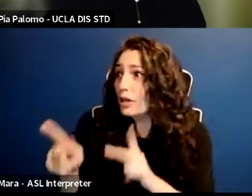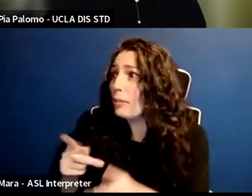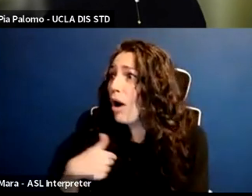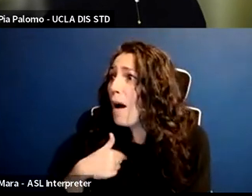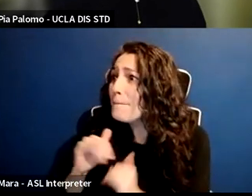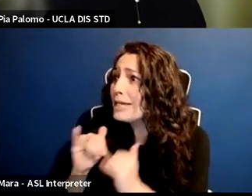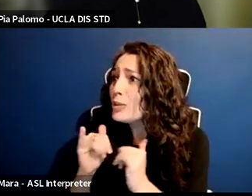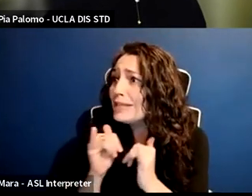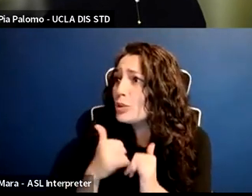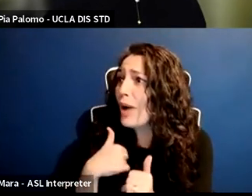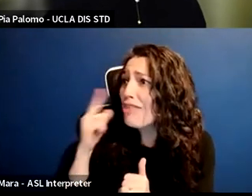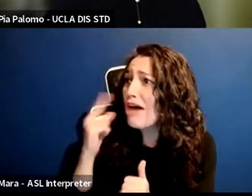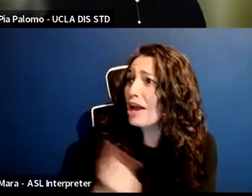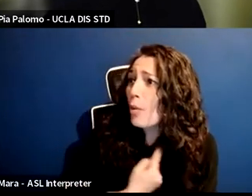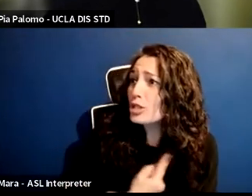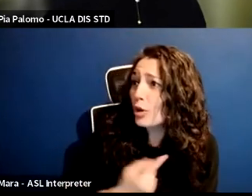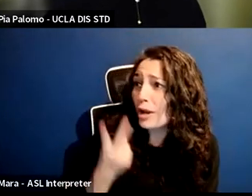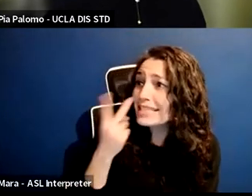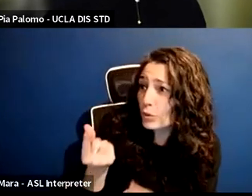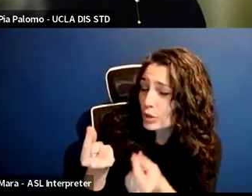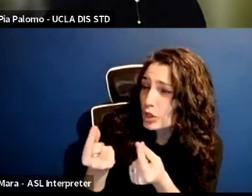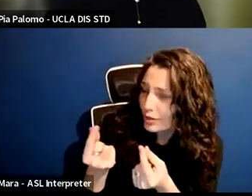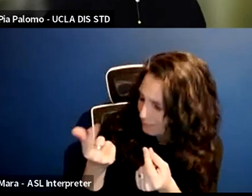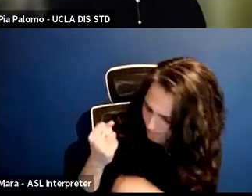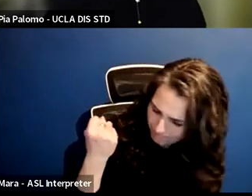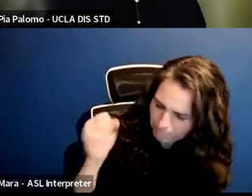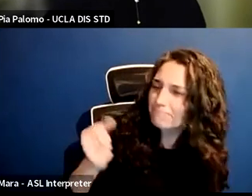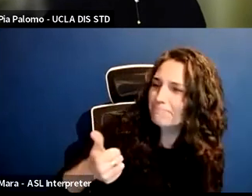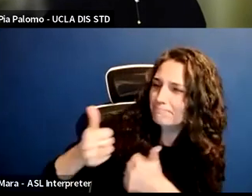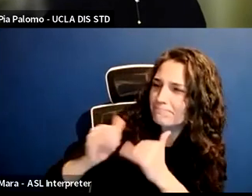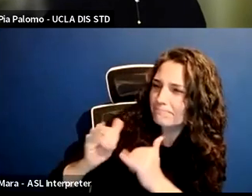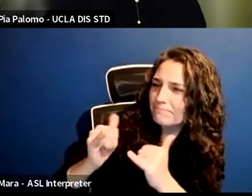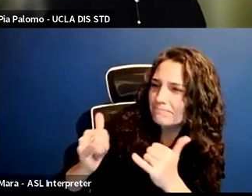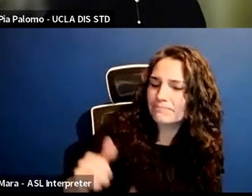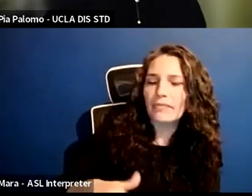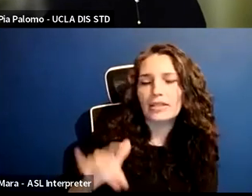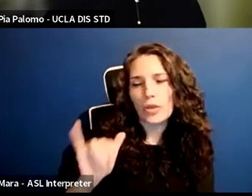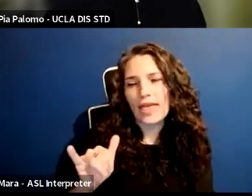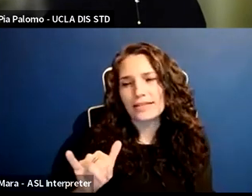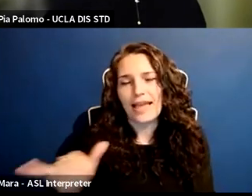Like I see what you're doing, and it brings, again, a sense of collective identity